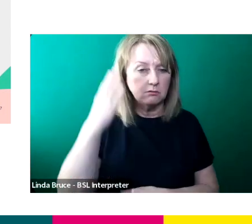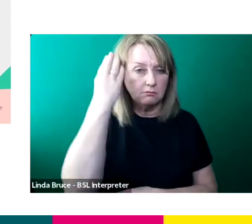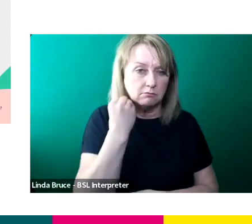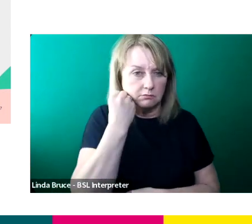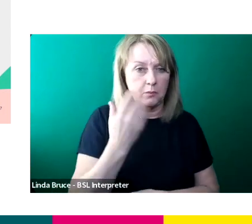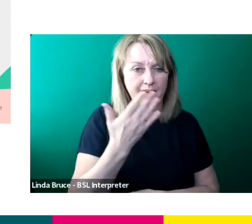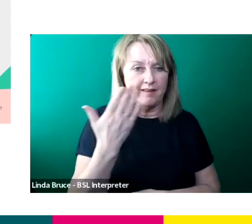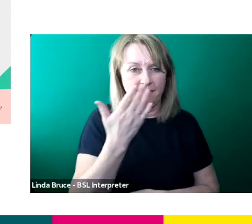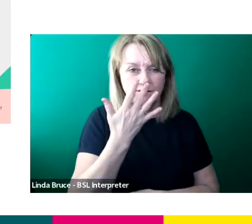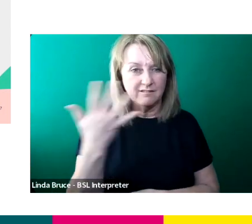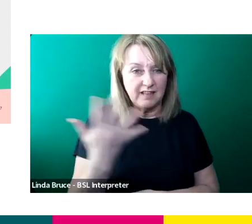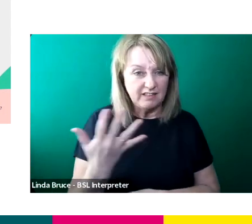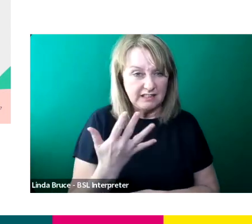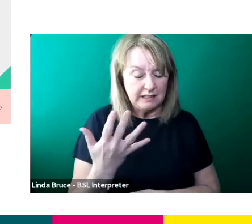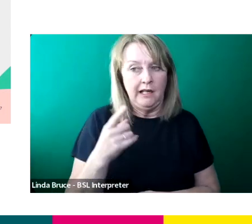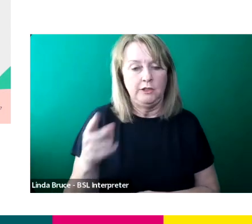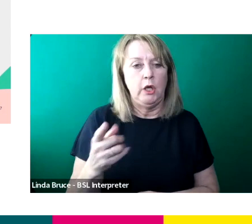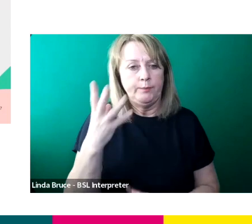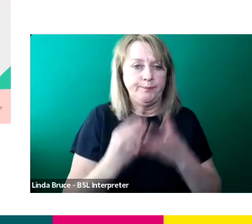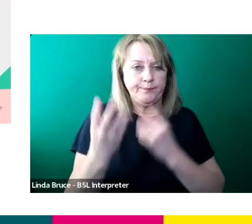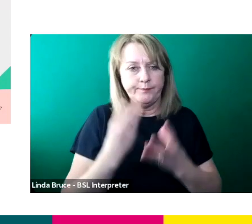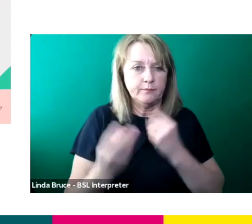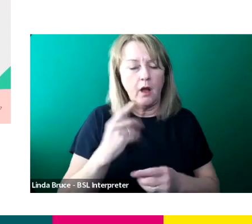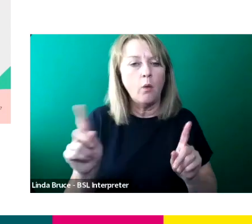journey to learn about the deaf community.